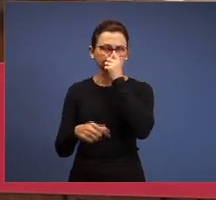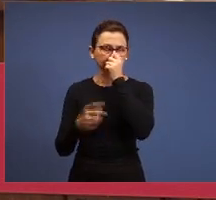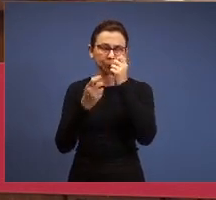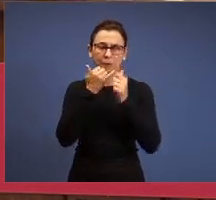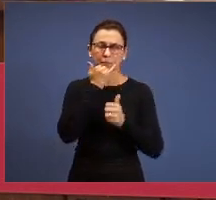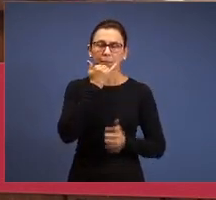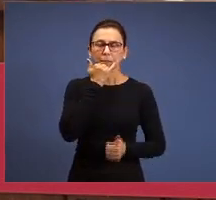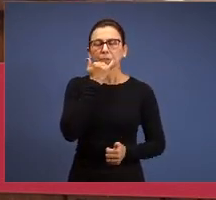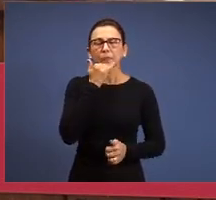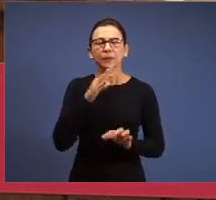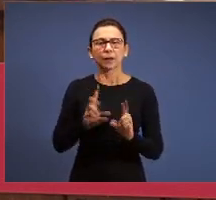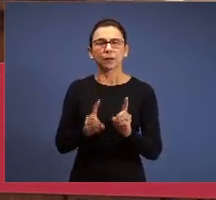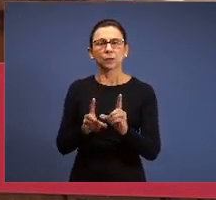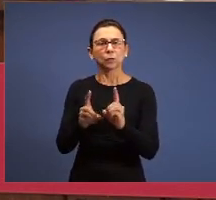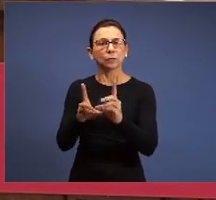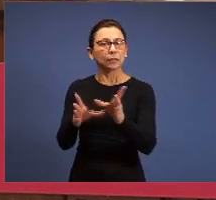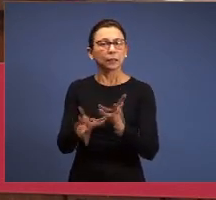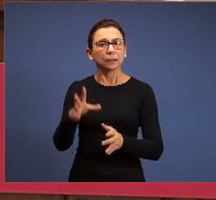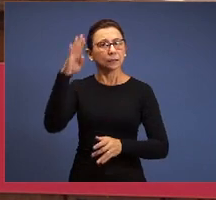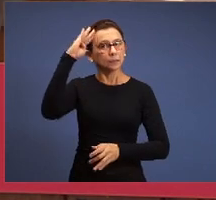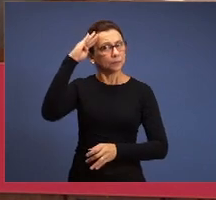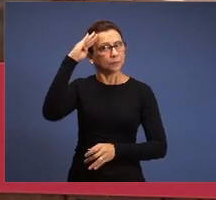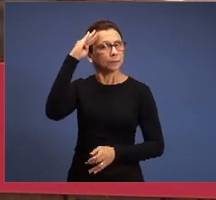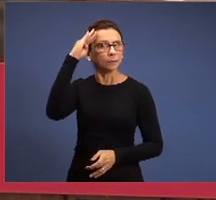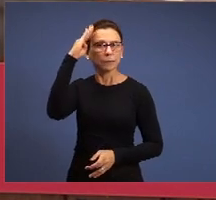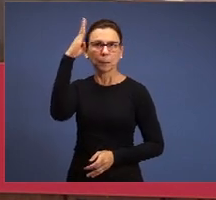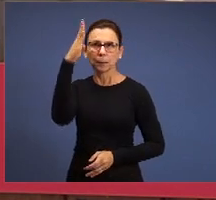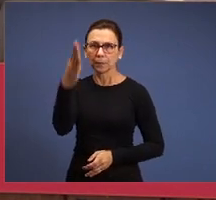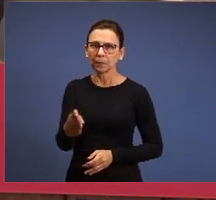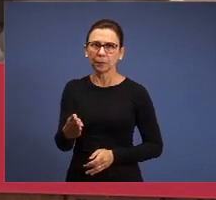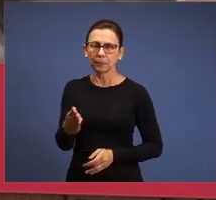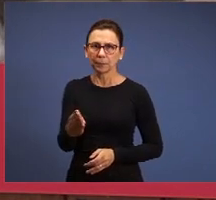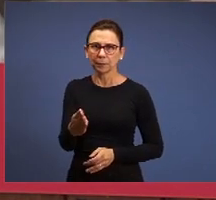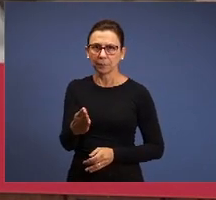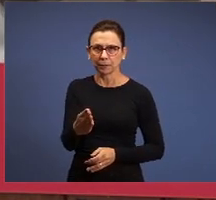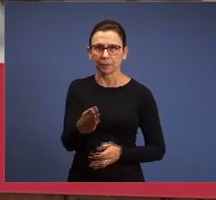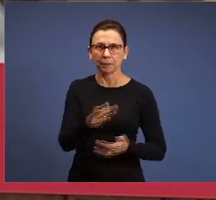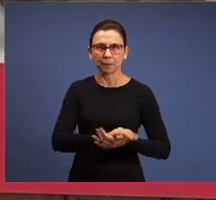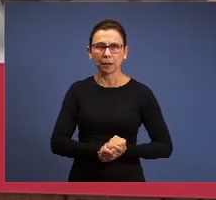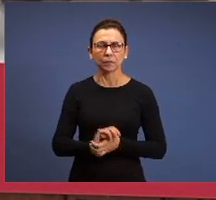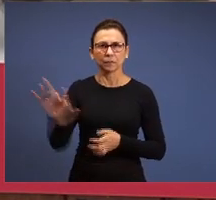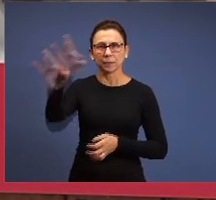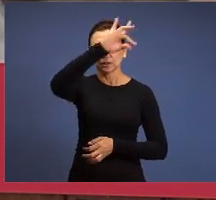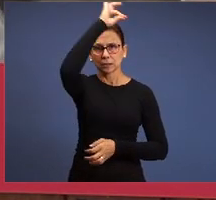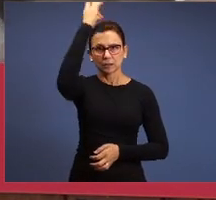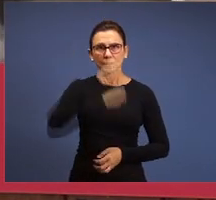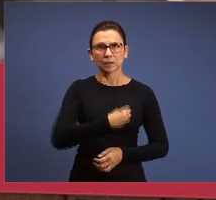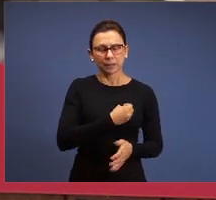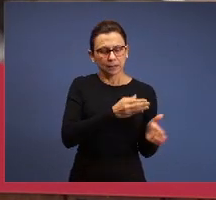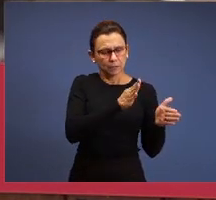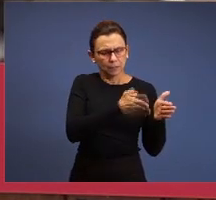here, He walks, He is here, He is in all the periods of the church, He knows everything